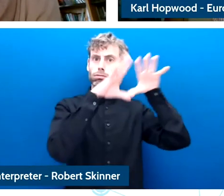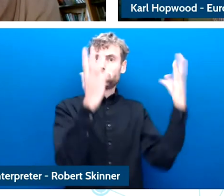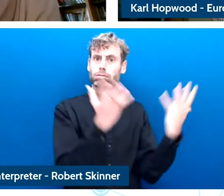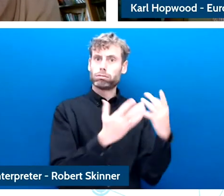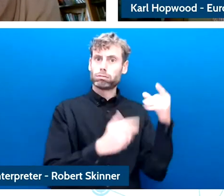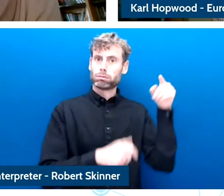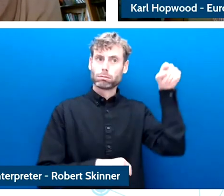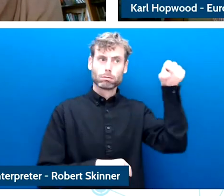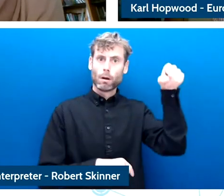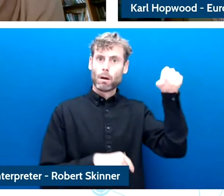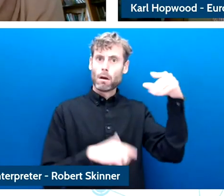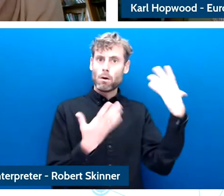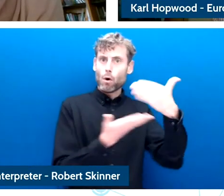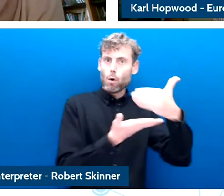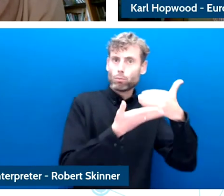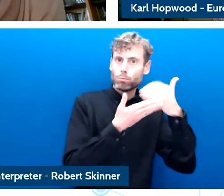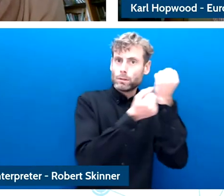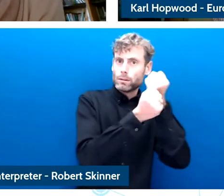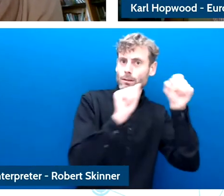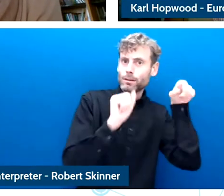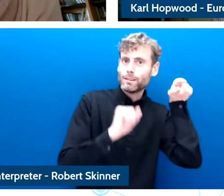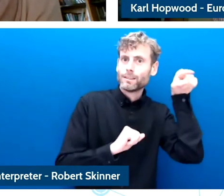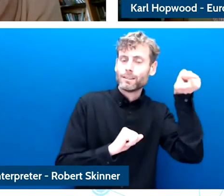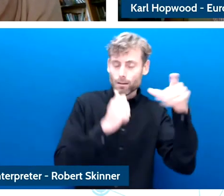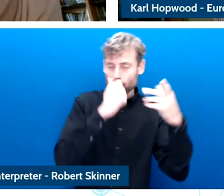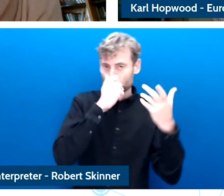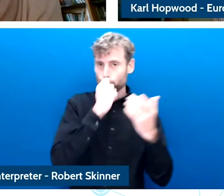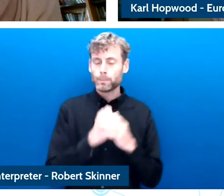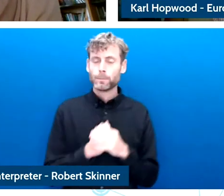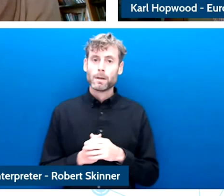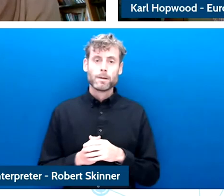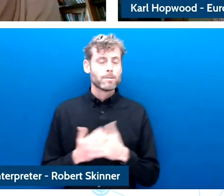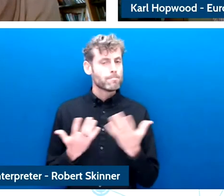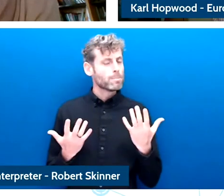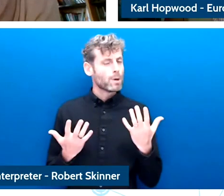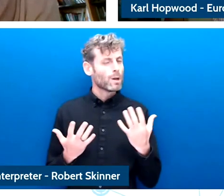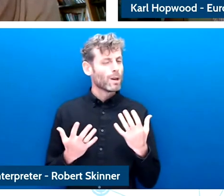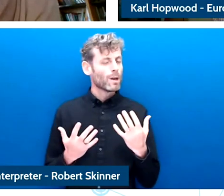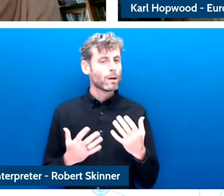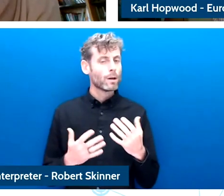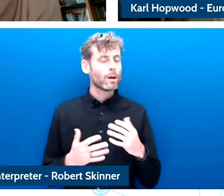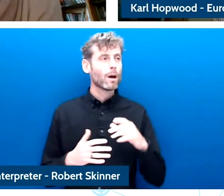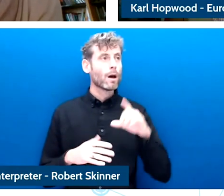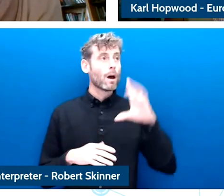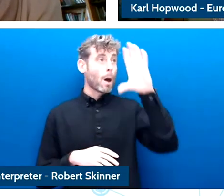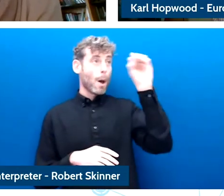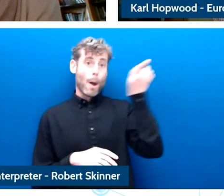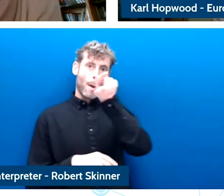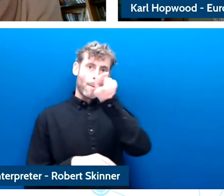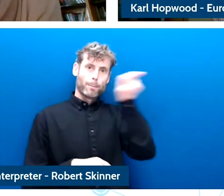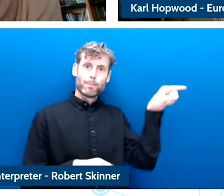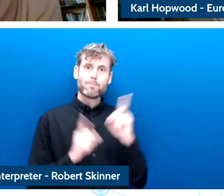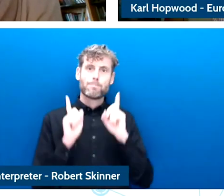development on oI don't know if it's feasible and possible but private industry needs to be responsibility and accountability as well.